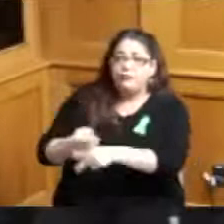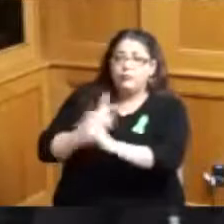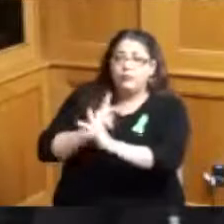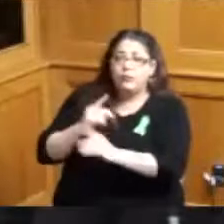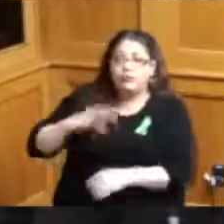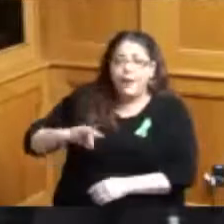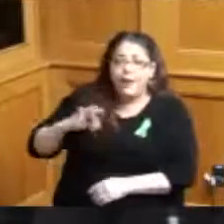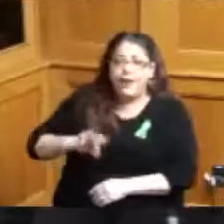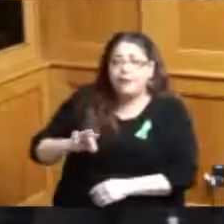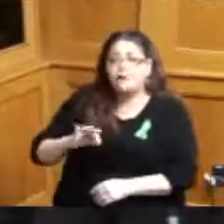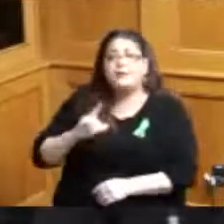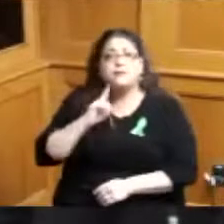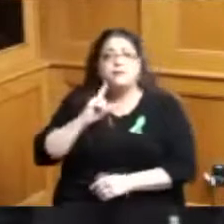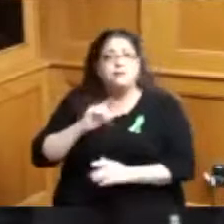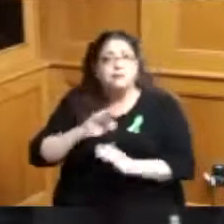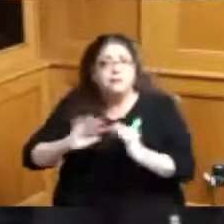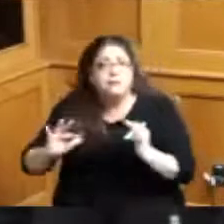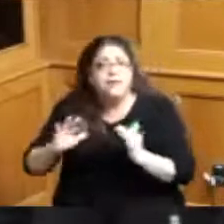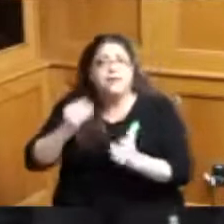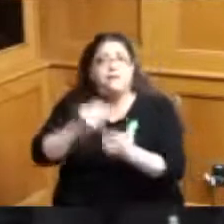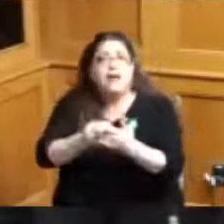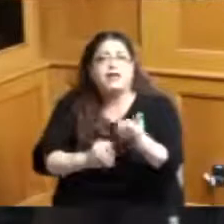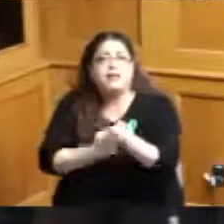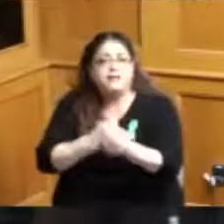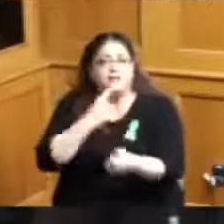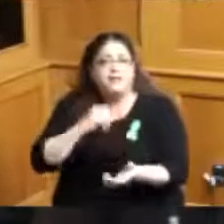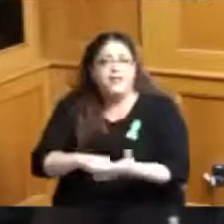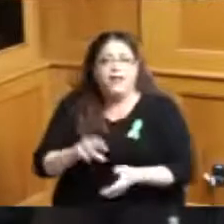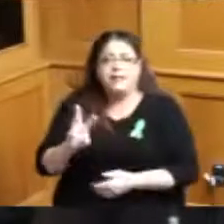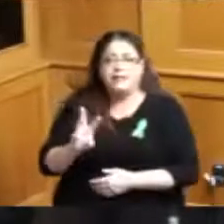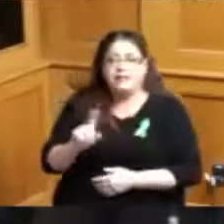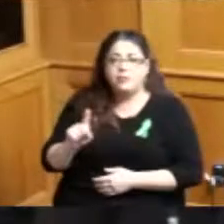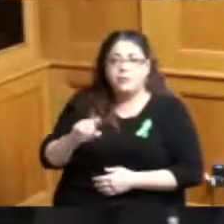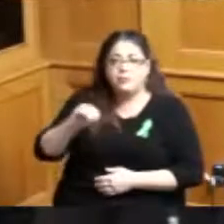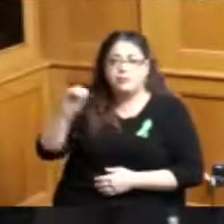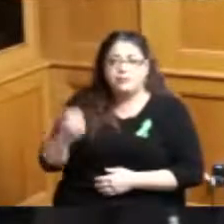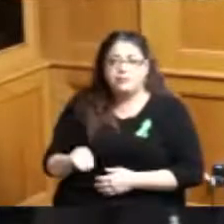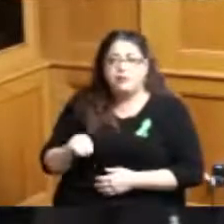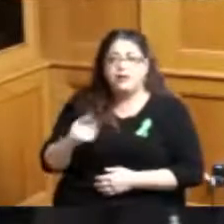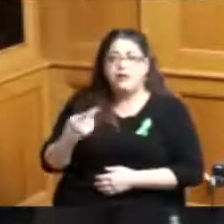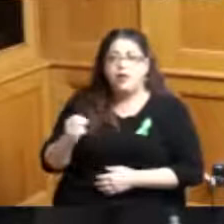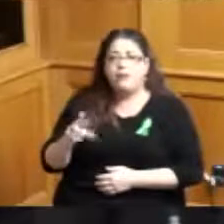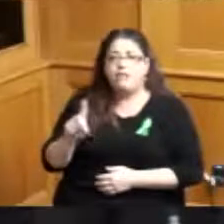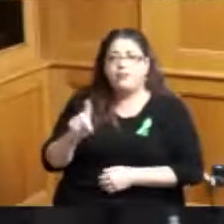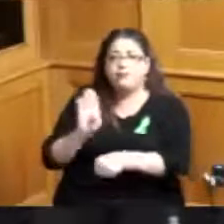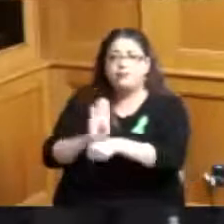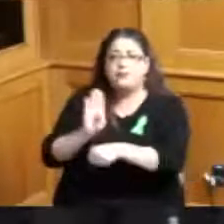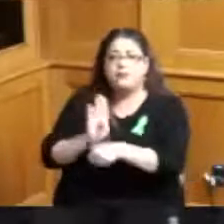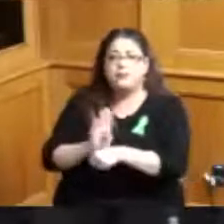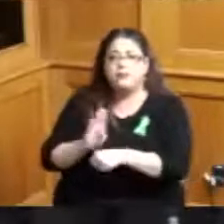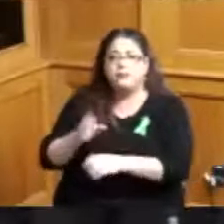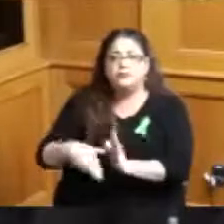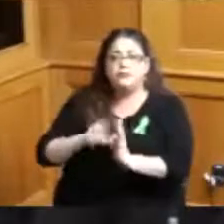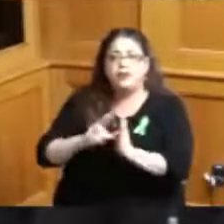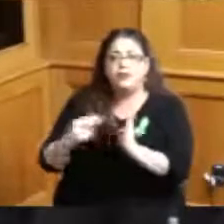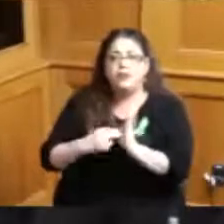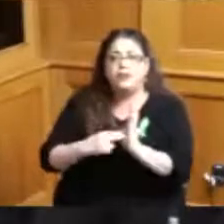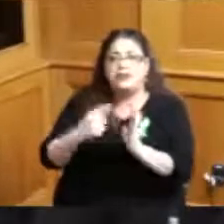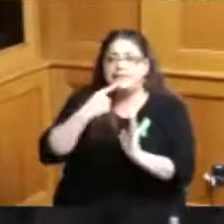about 61 according to the harvest business review 61 of black women self-fund their